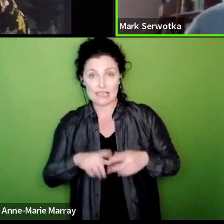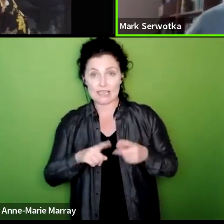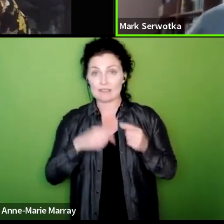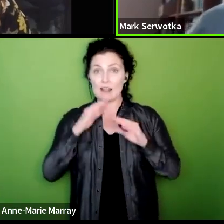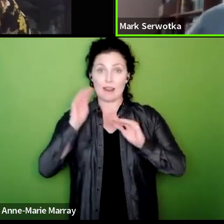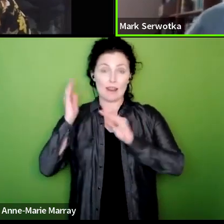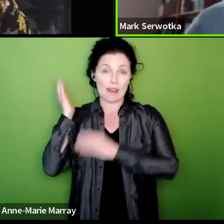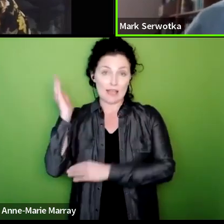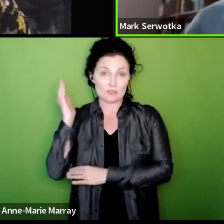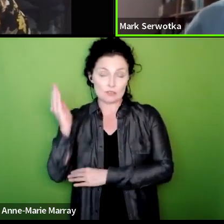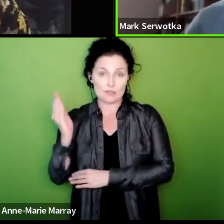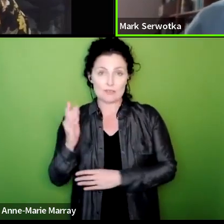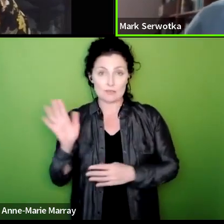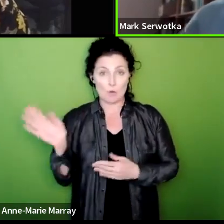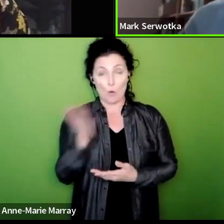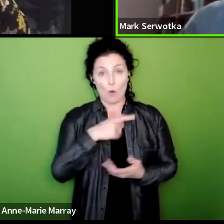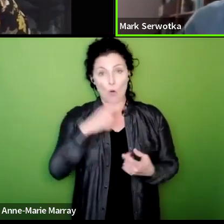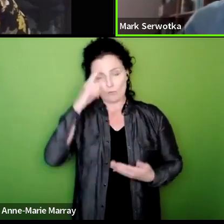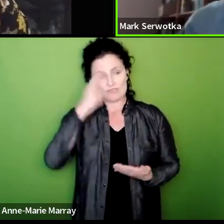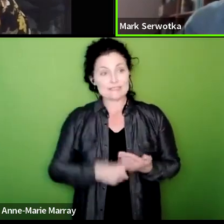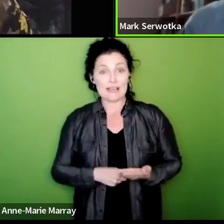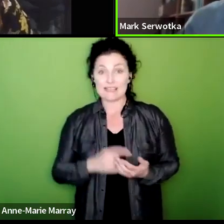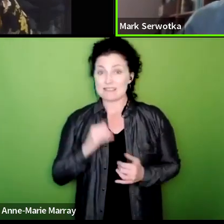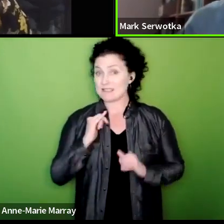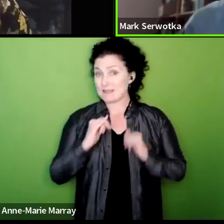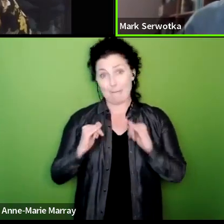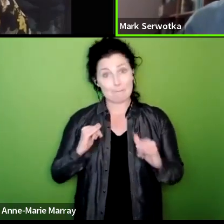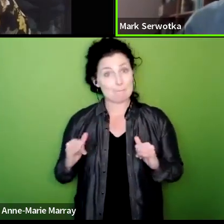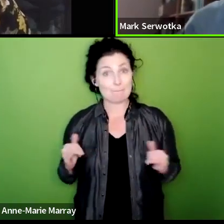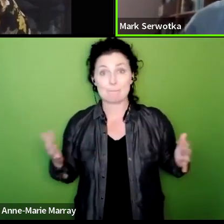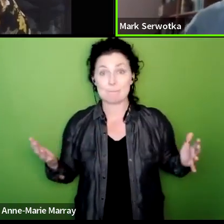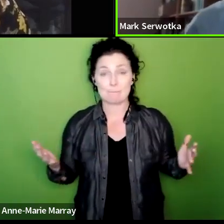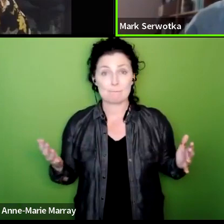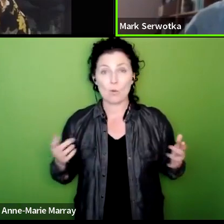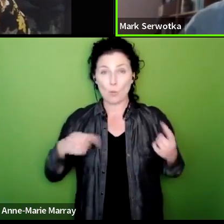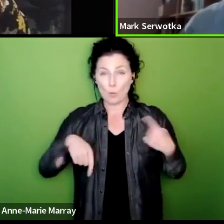reaching the conclusion we've reached what we've demonstrated is some of the biggest yes votes of